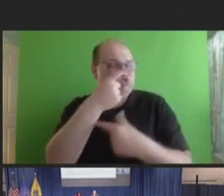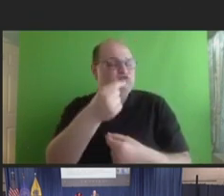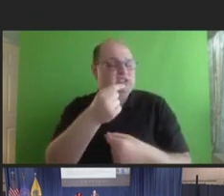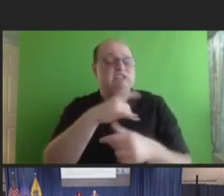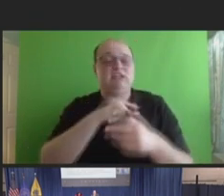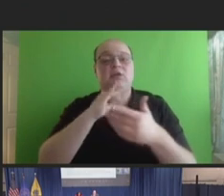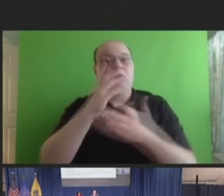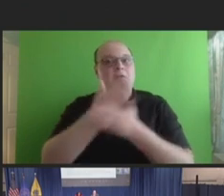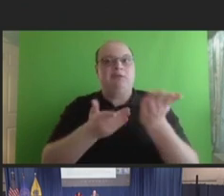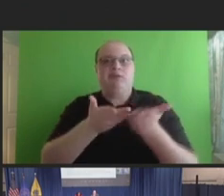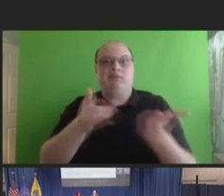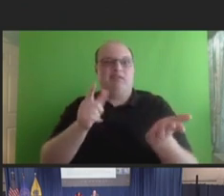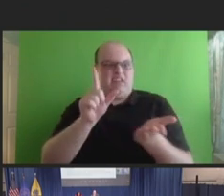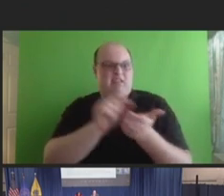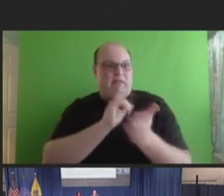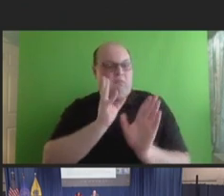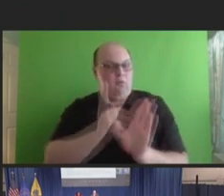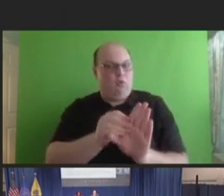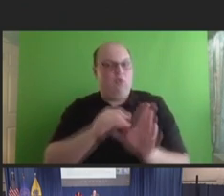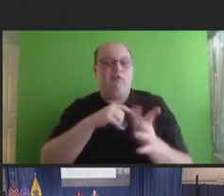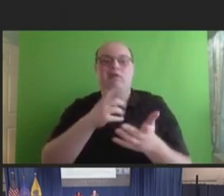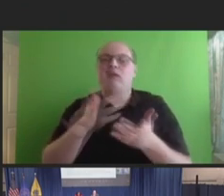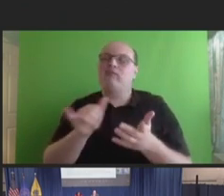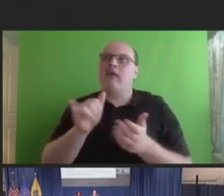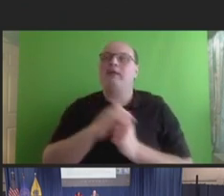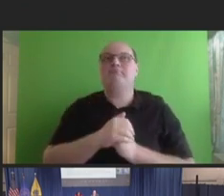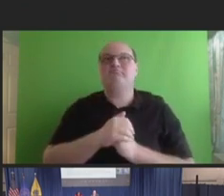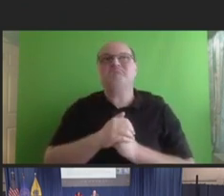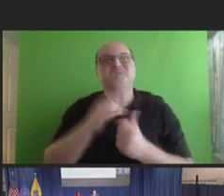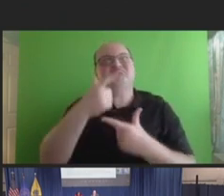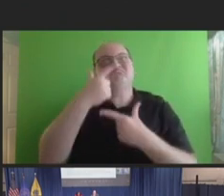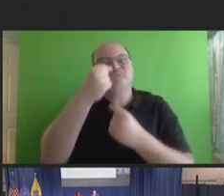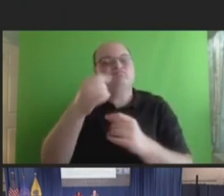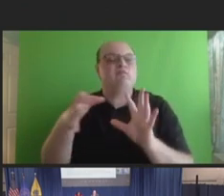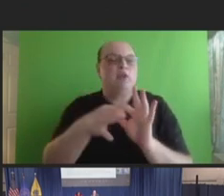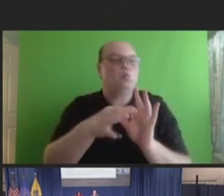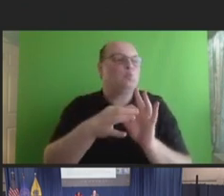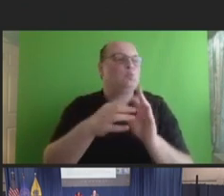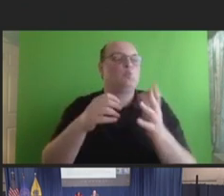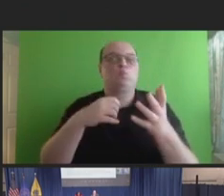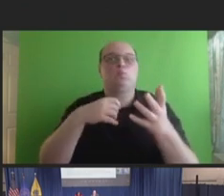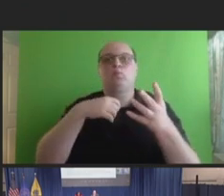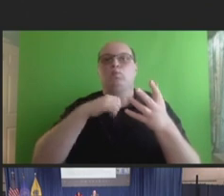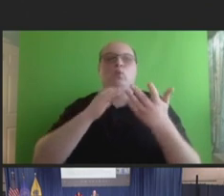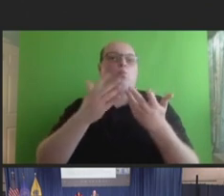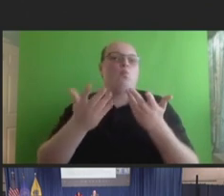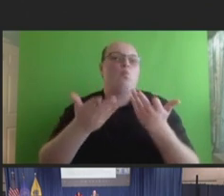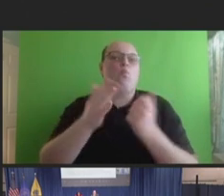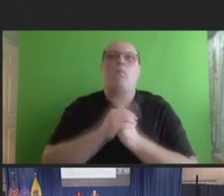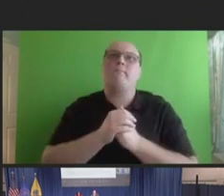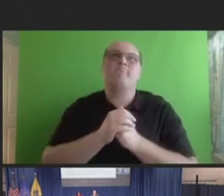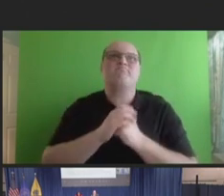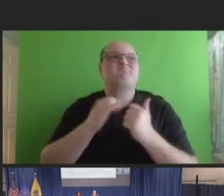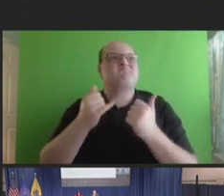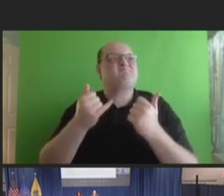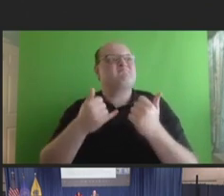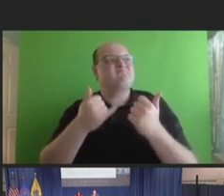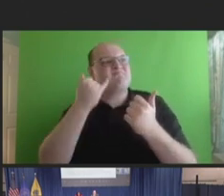that are in this paper are really kind of interesting with regards to what can kind of work to overcome a little bit of vaccine hesitancy.